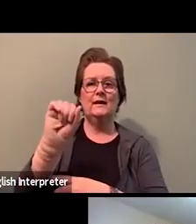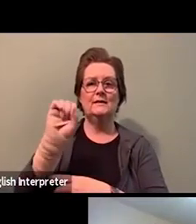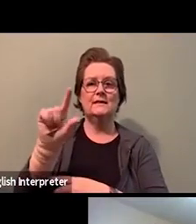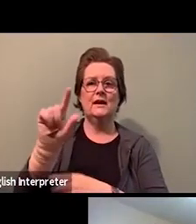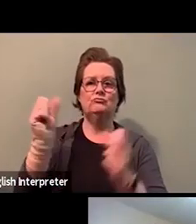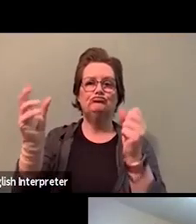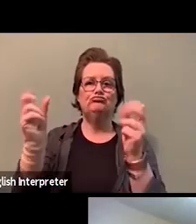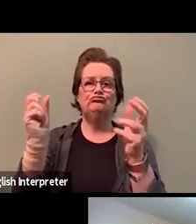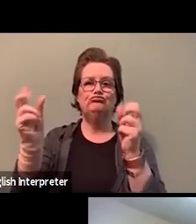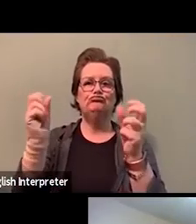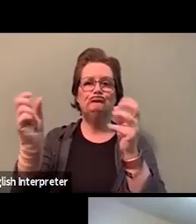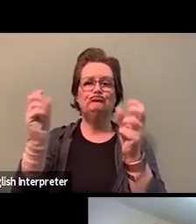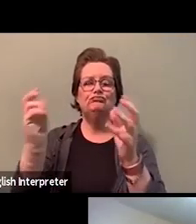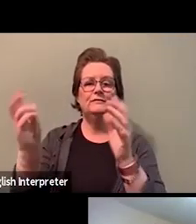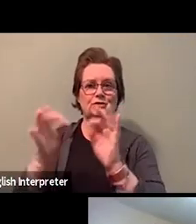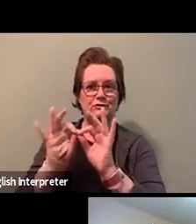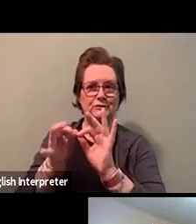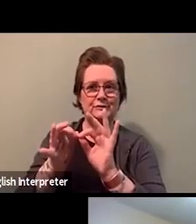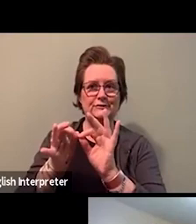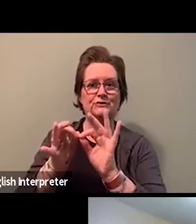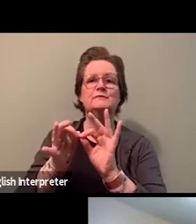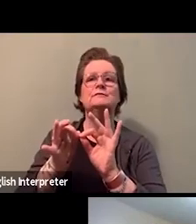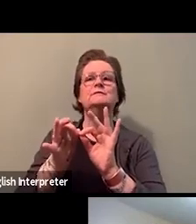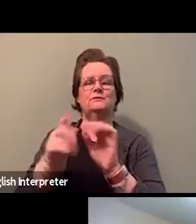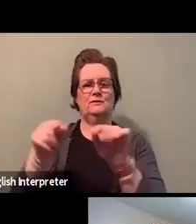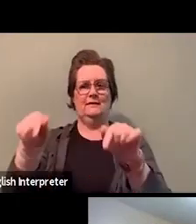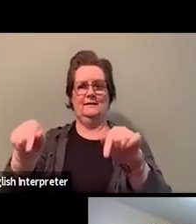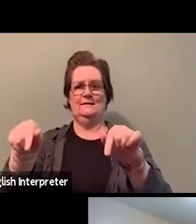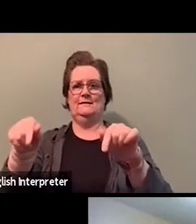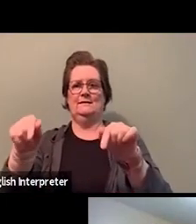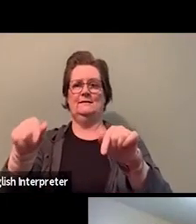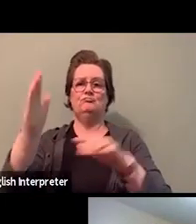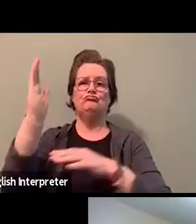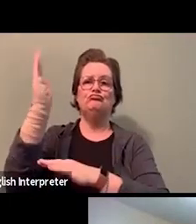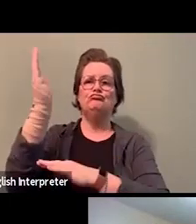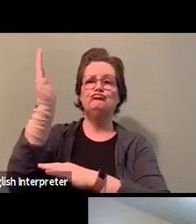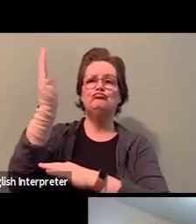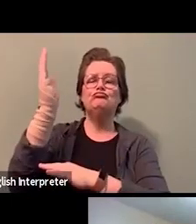interpretation to make our webisode more accessible.